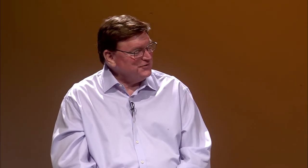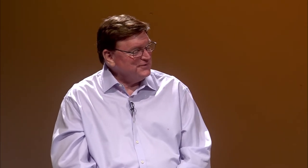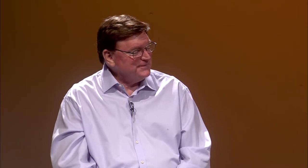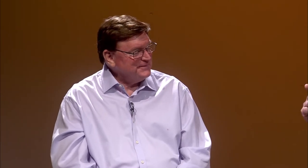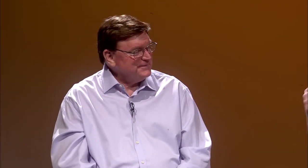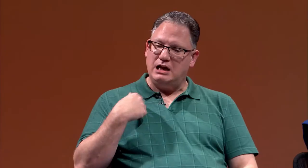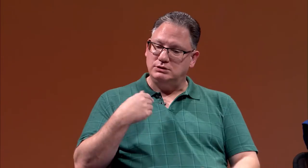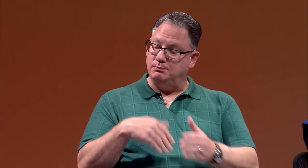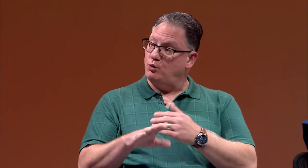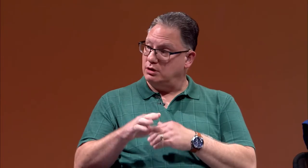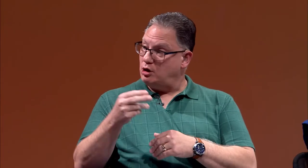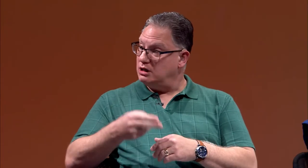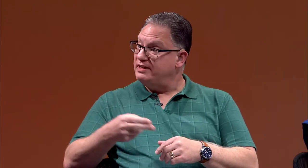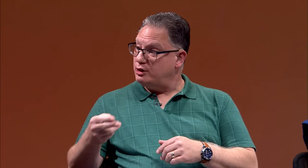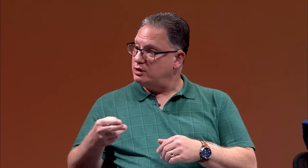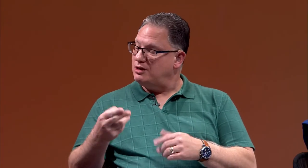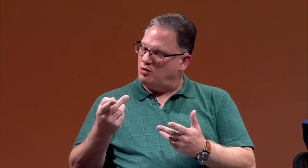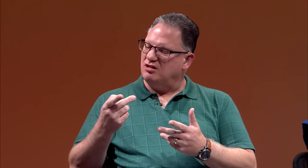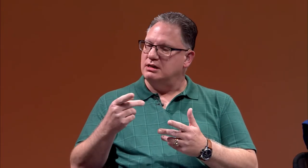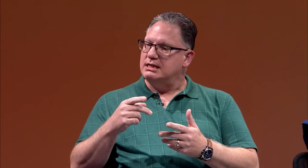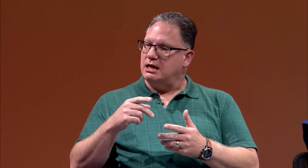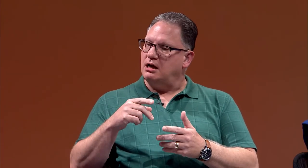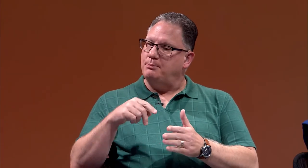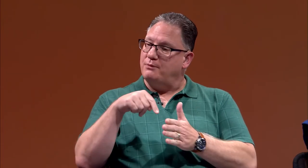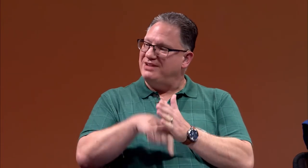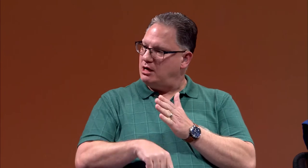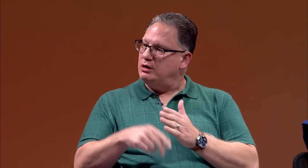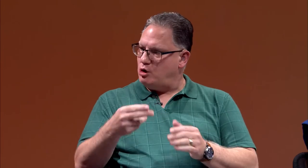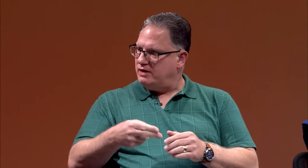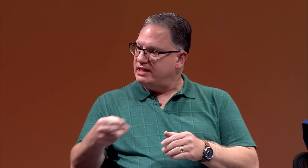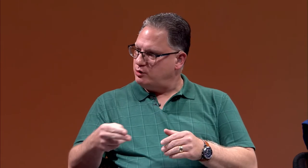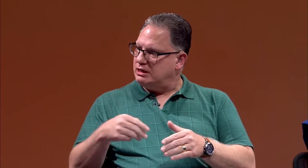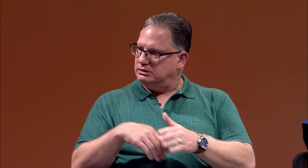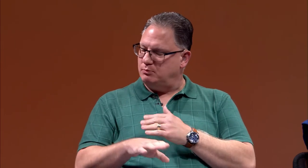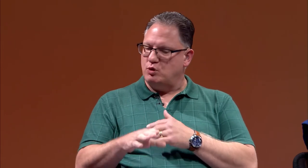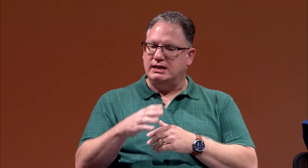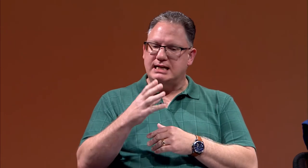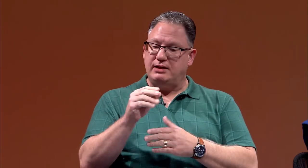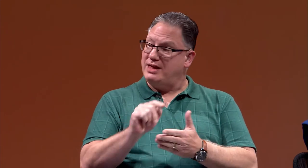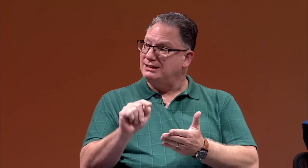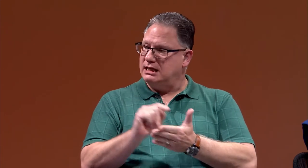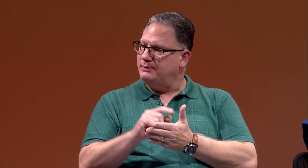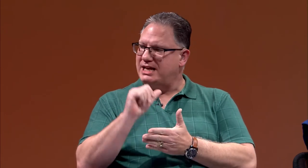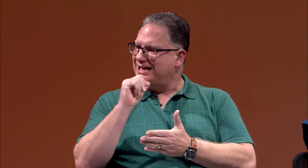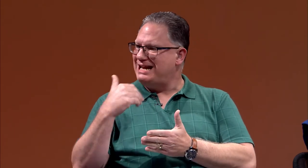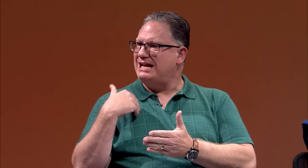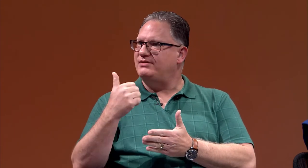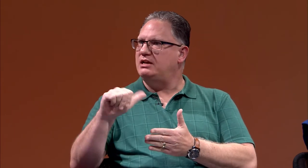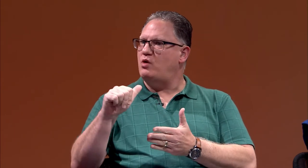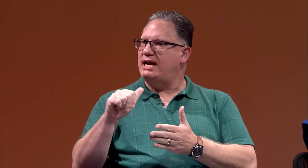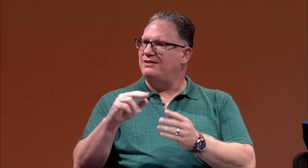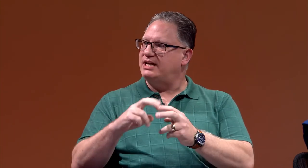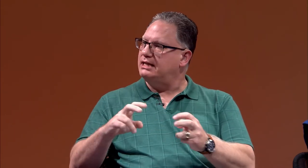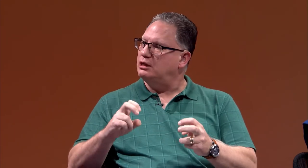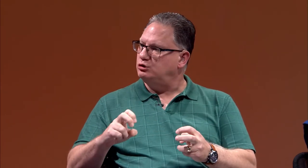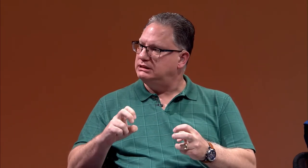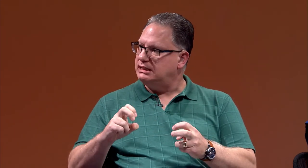Sure; I was born hard of hearing, or profoundly hard of hearing when I was born. At that time, they didn't have any way of diagnosing